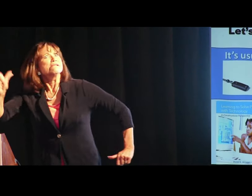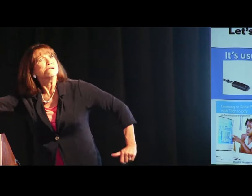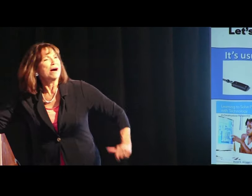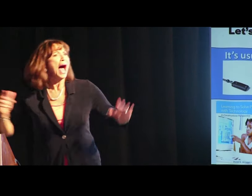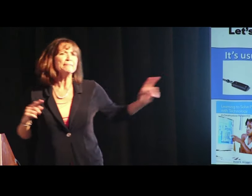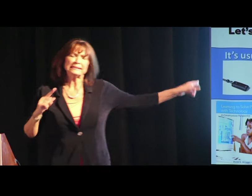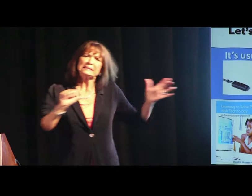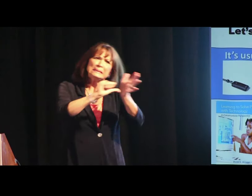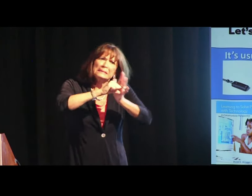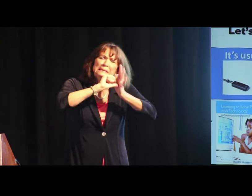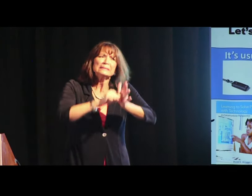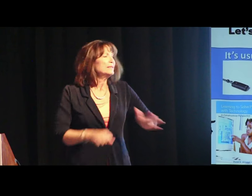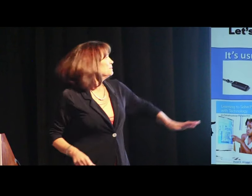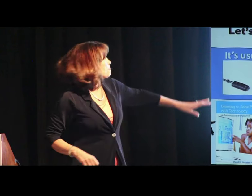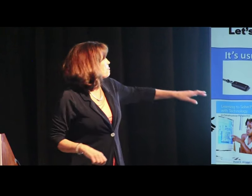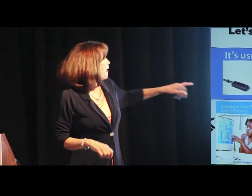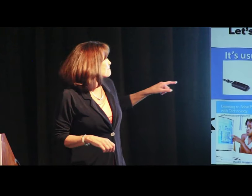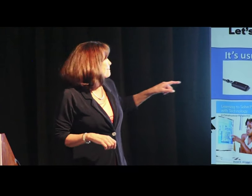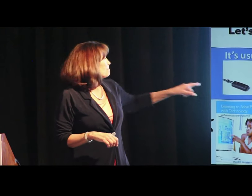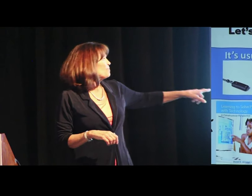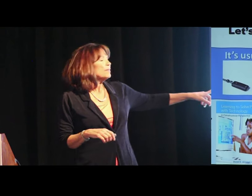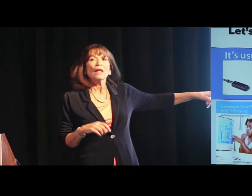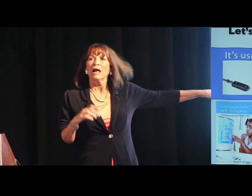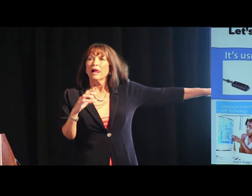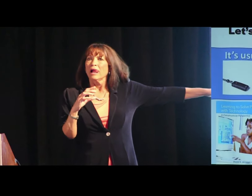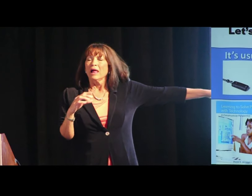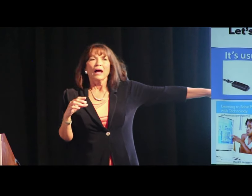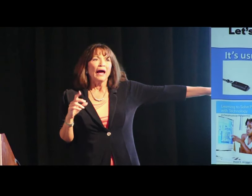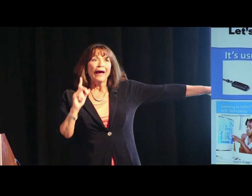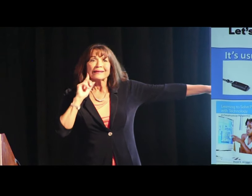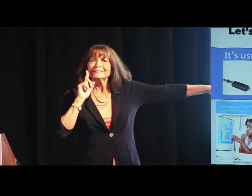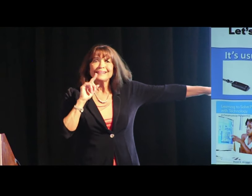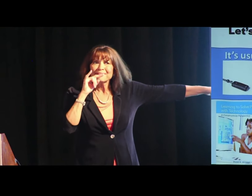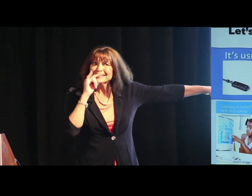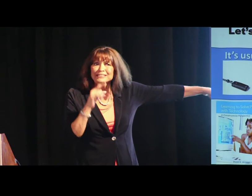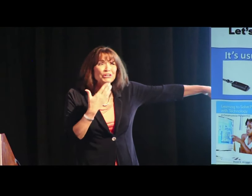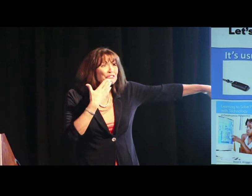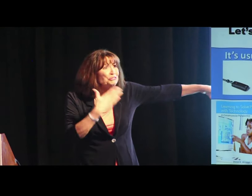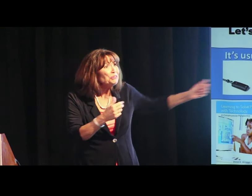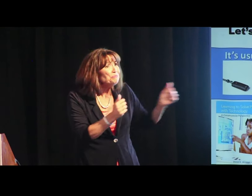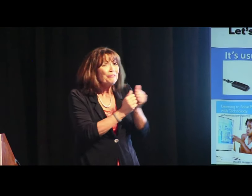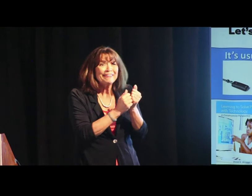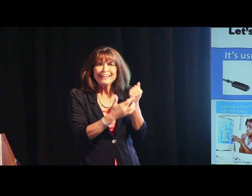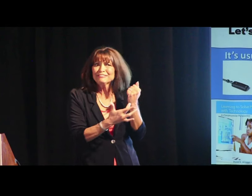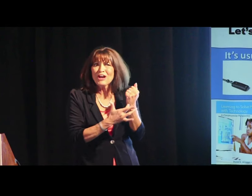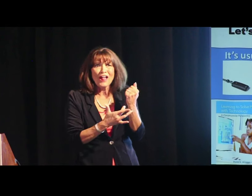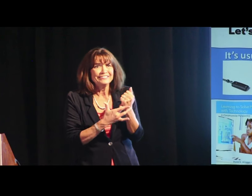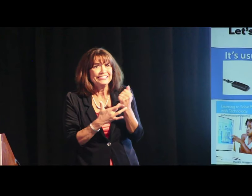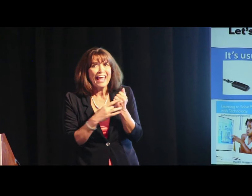Anyway, I'm emphasizing that. So deaf kids are good with technology.